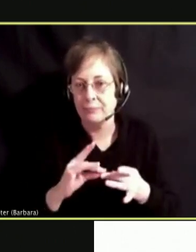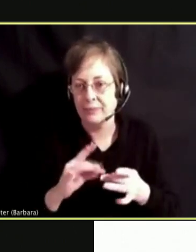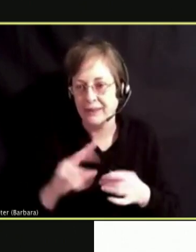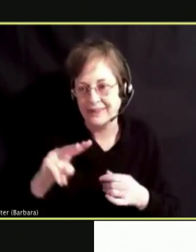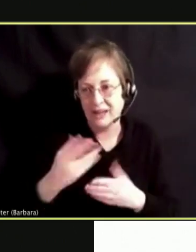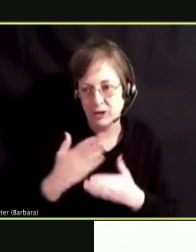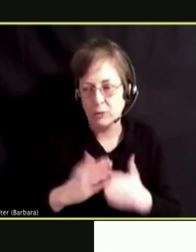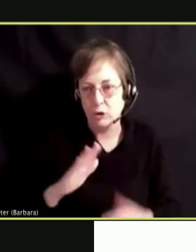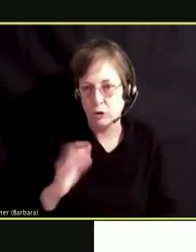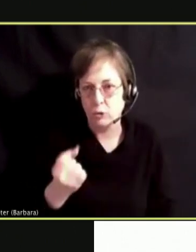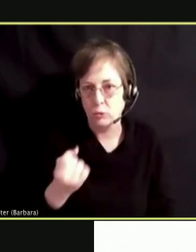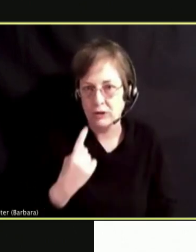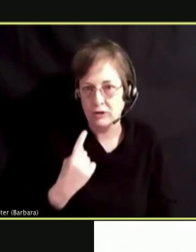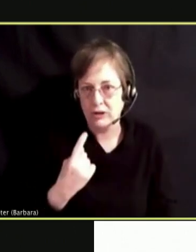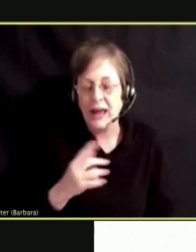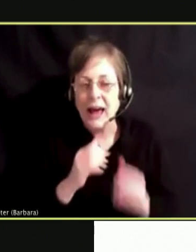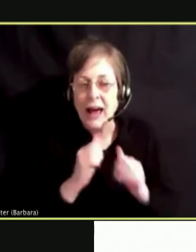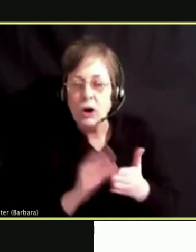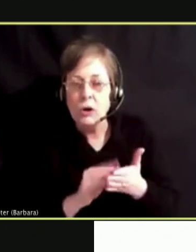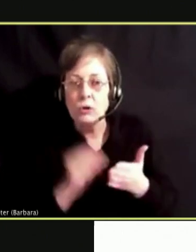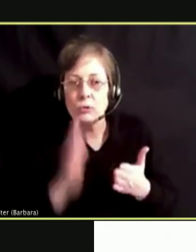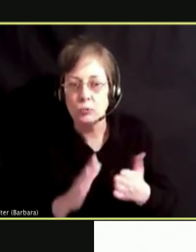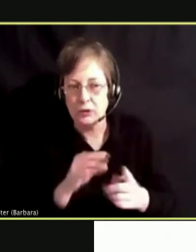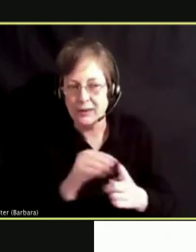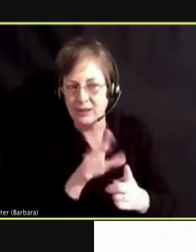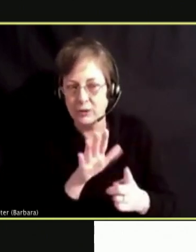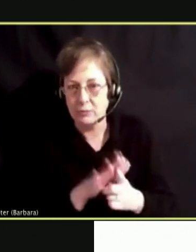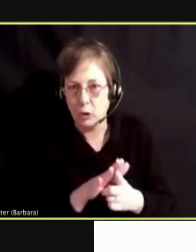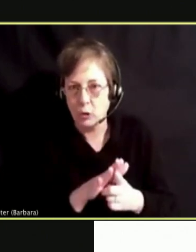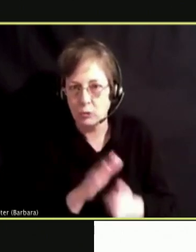HOW STUDENTS ARE EXPOSED TO VAPING.